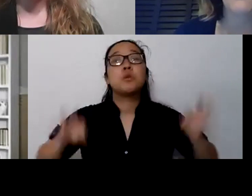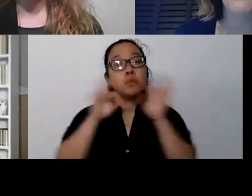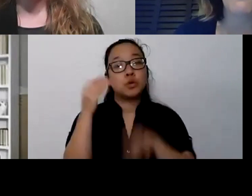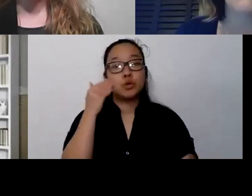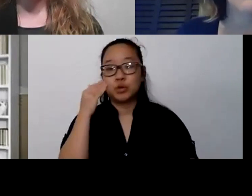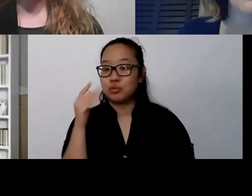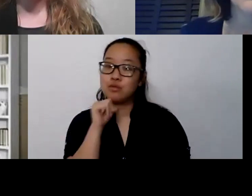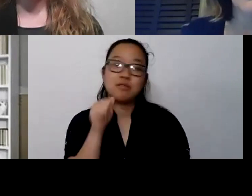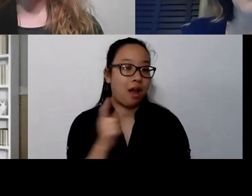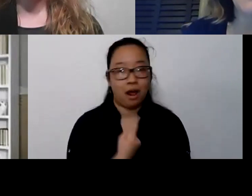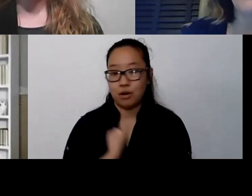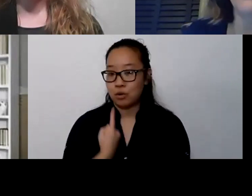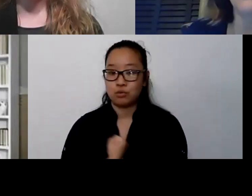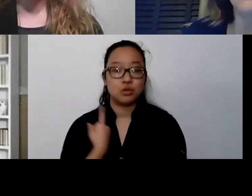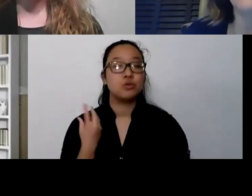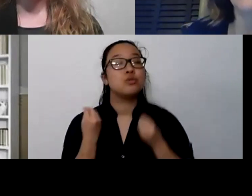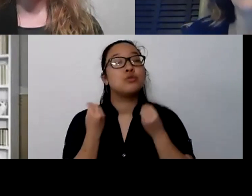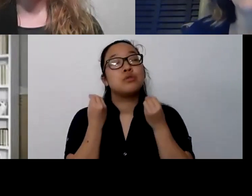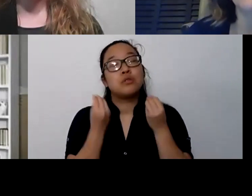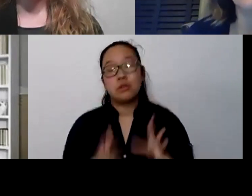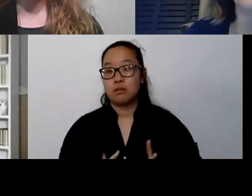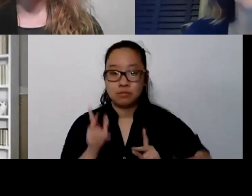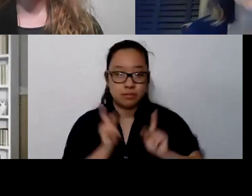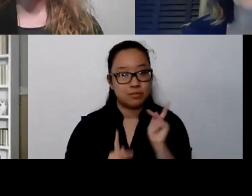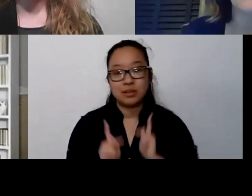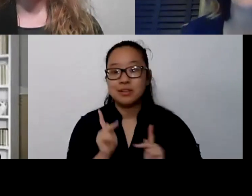There are so many people in your circumstance right now